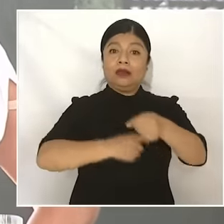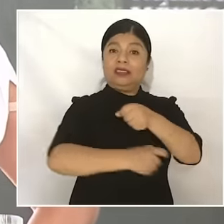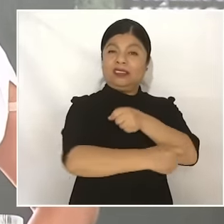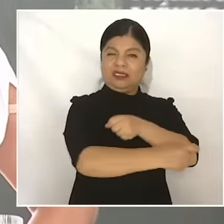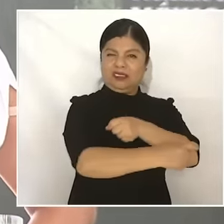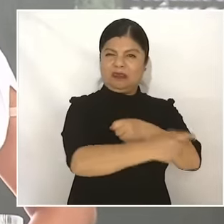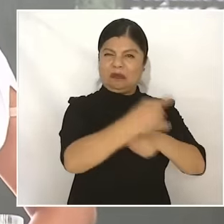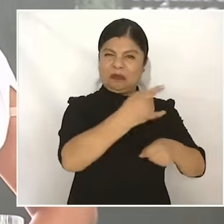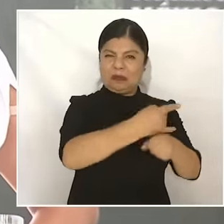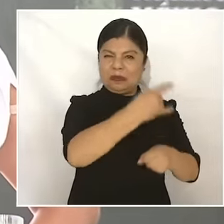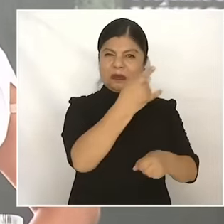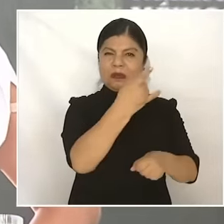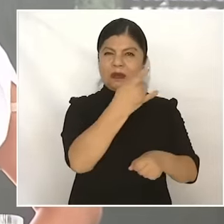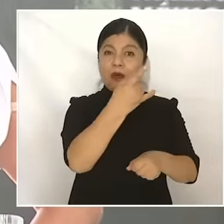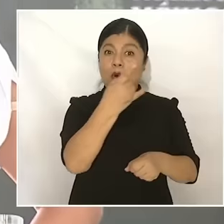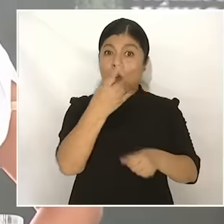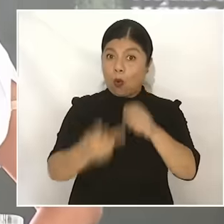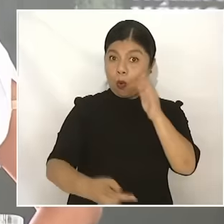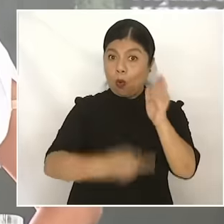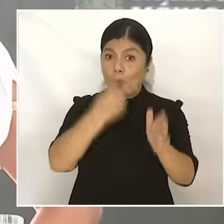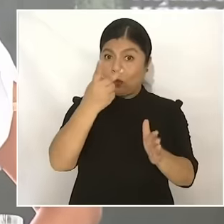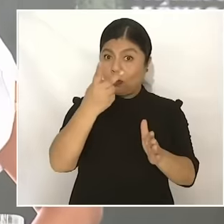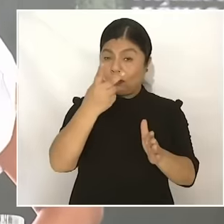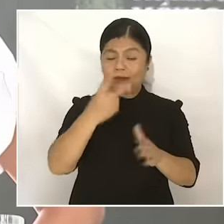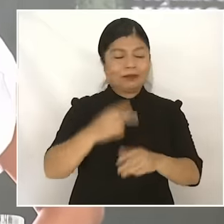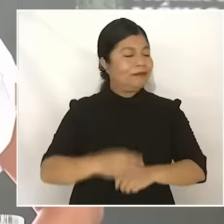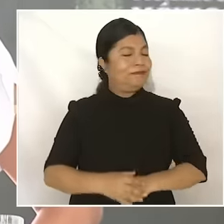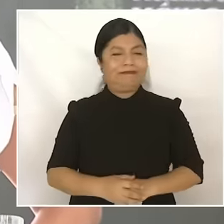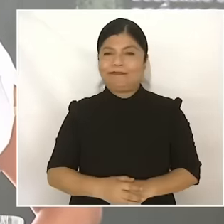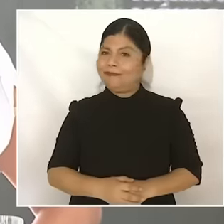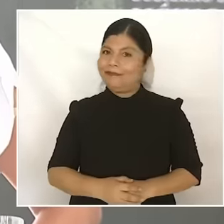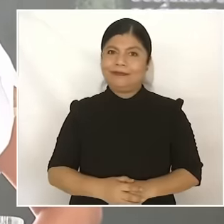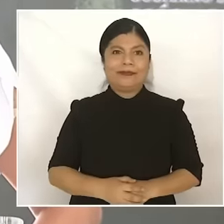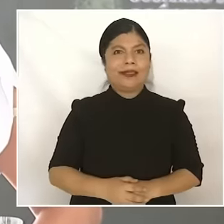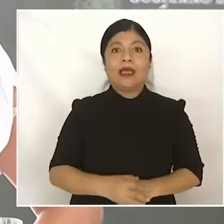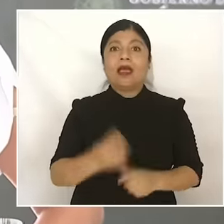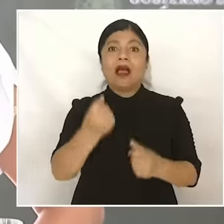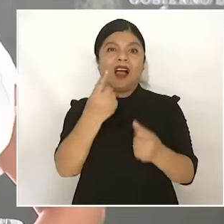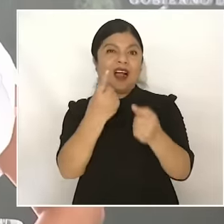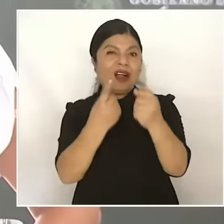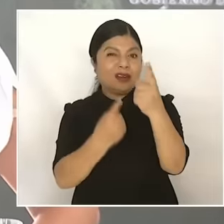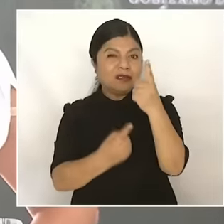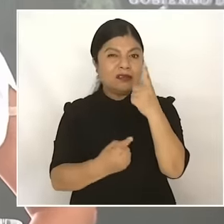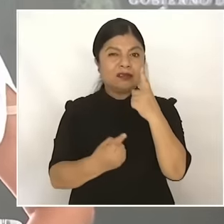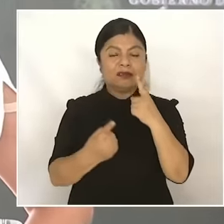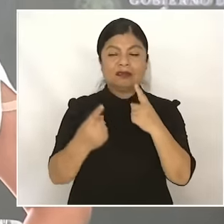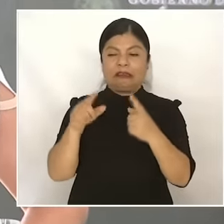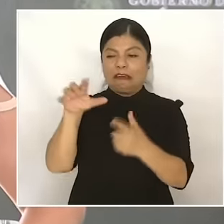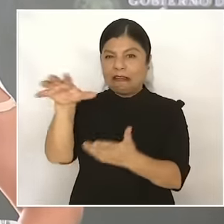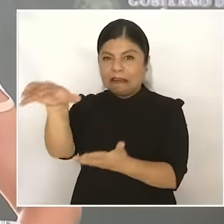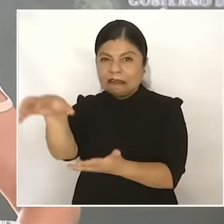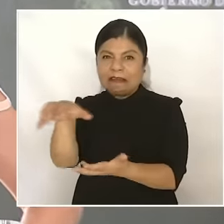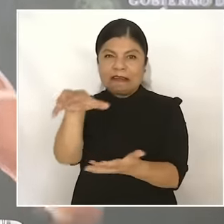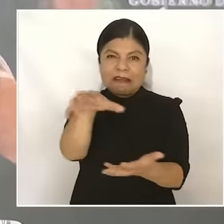governed when a few get rich that it is governed for the people of Mexico and that